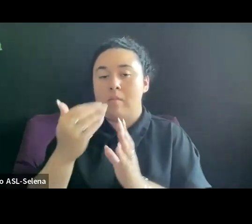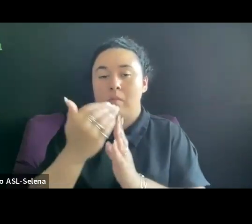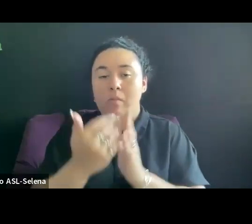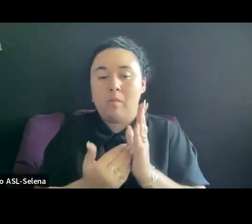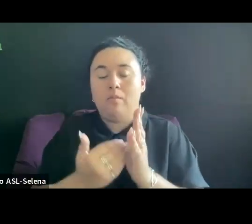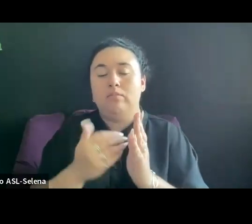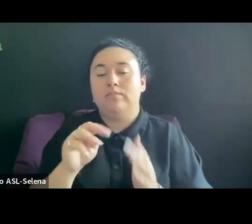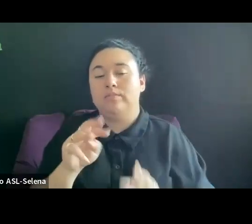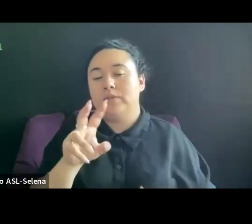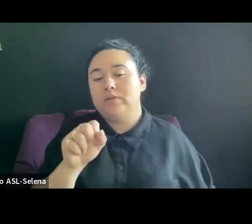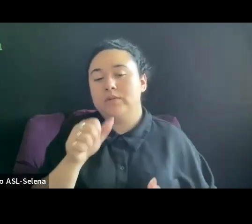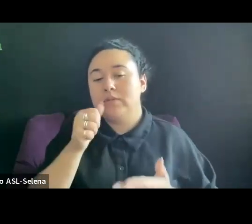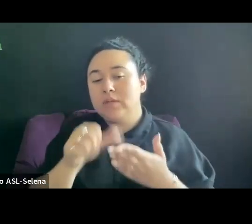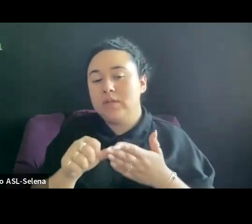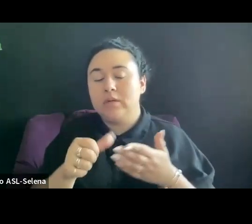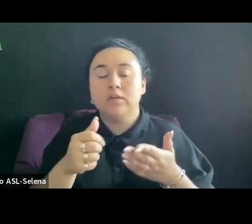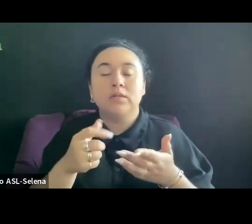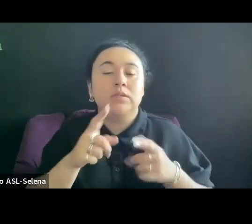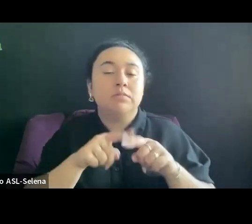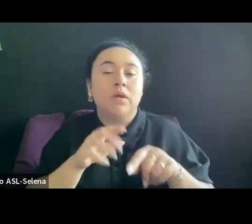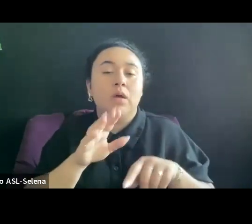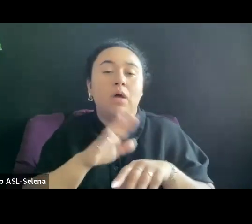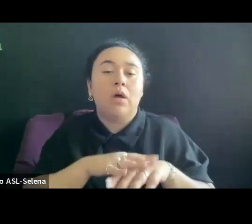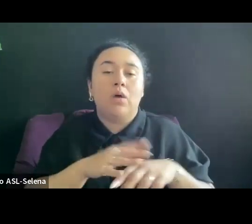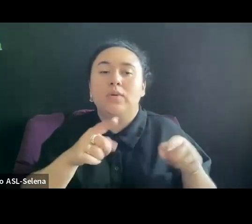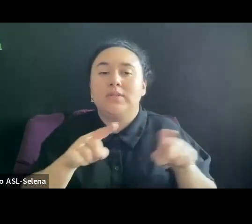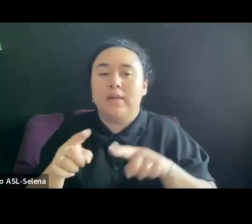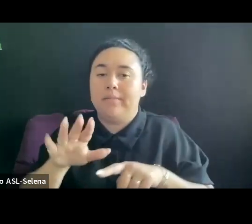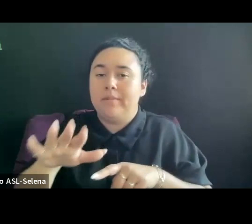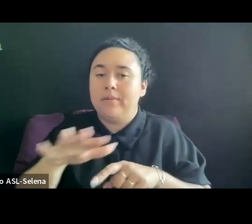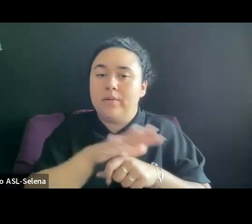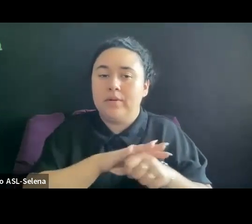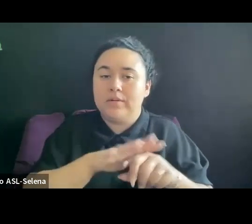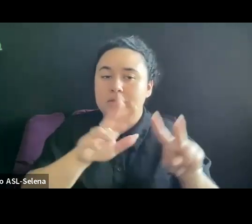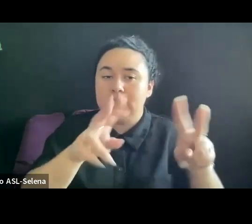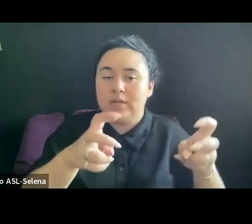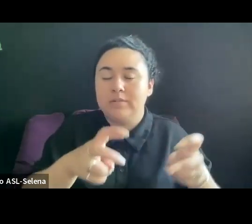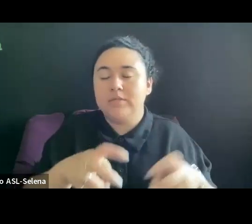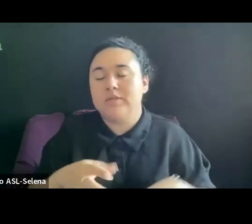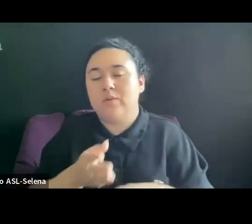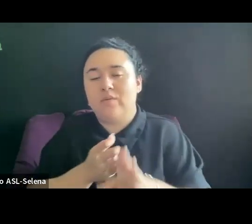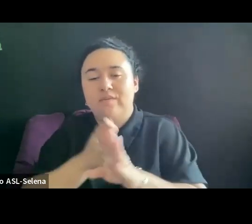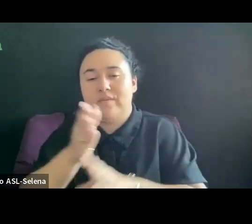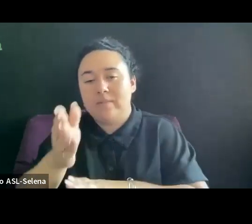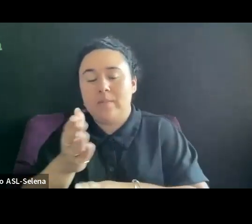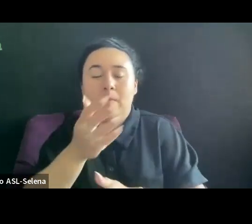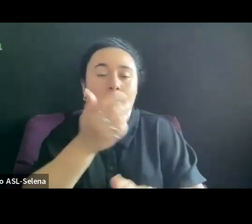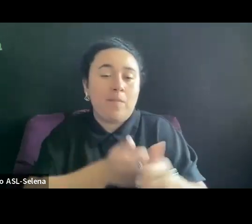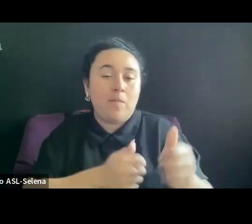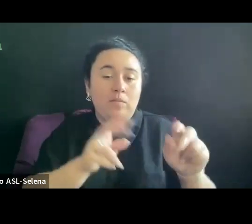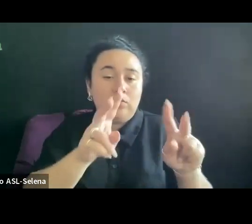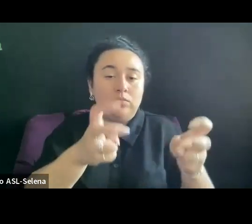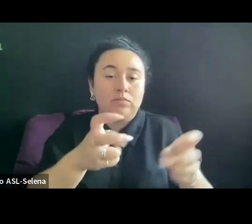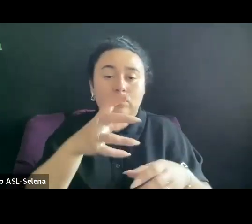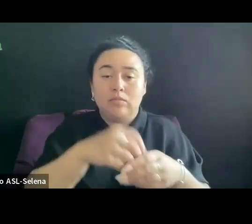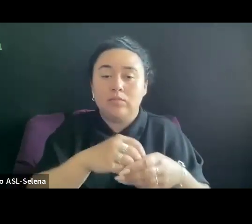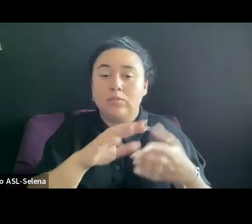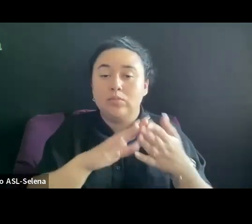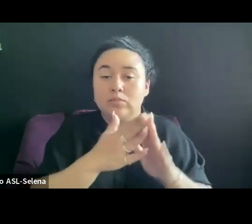IF ANY OF YOUR SUBJECTS ARE PART OF A COMMUNITY OR ACADEMIC ORGANIZATION, USE THOSE CONNECTIONS.